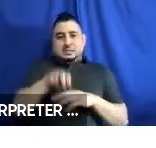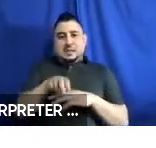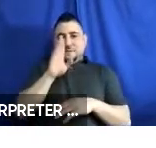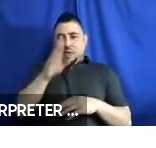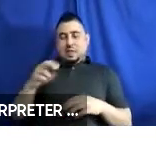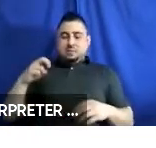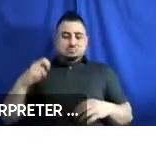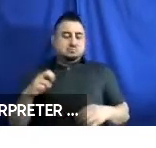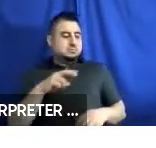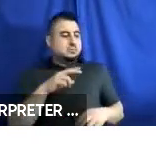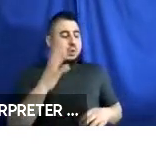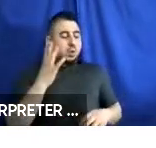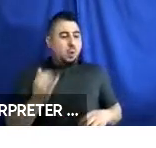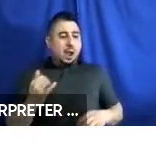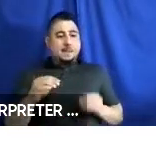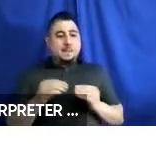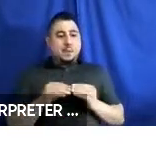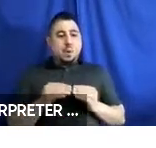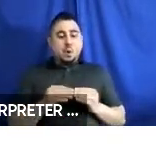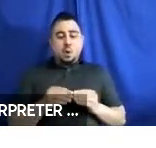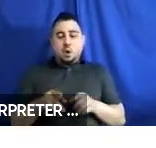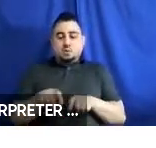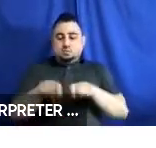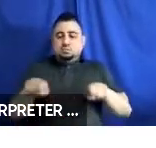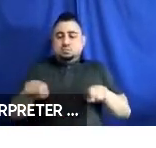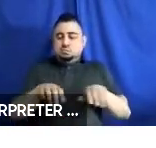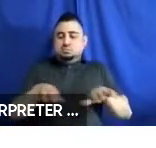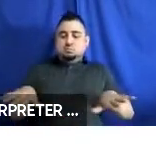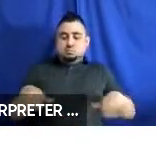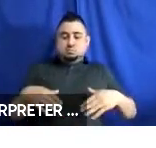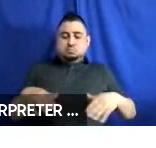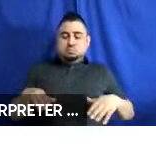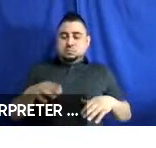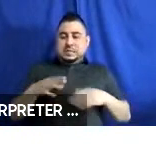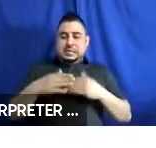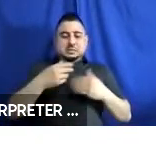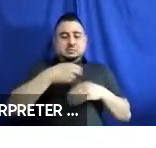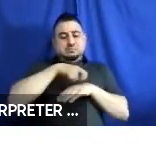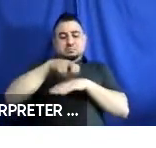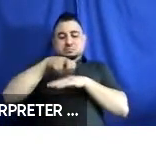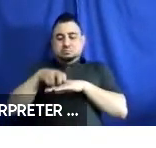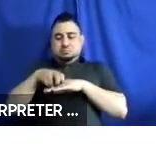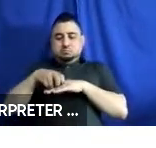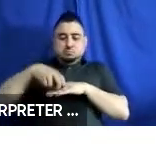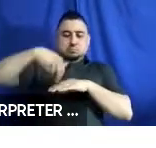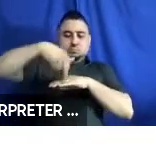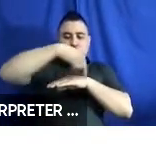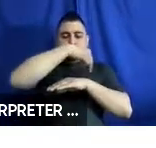cited reasons were, more leg room, ease of getting into, and out of the seat, a wider